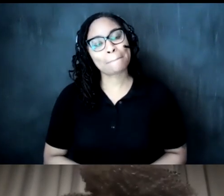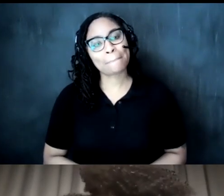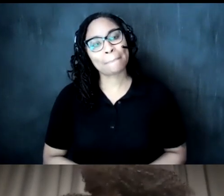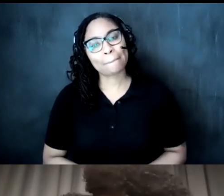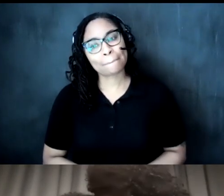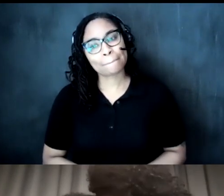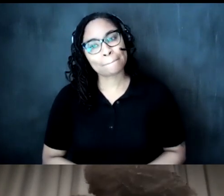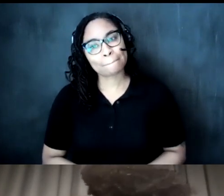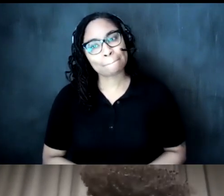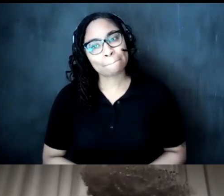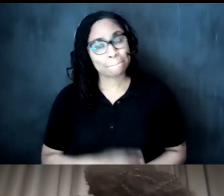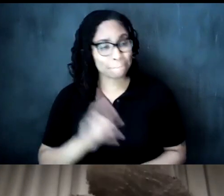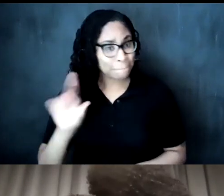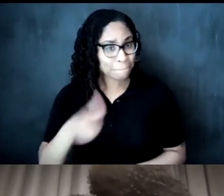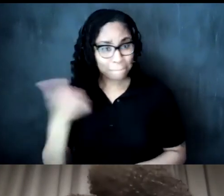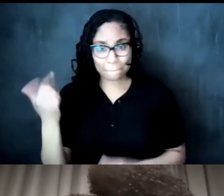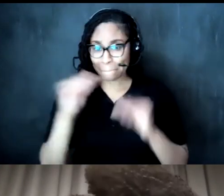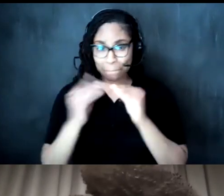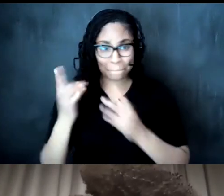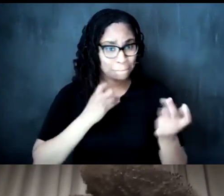all right are there any more questions from our audience